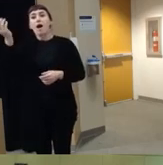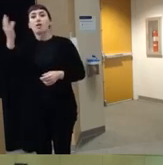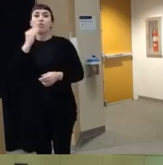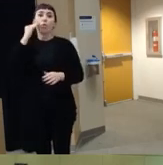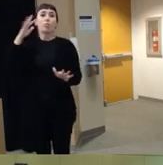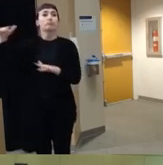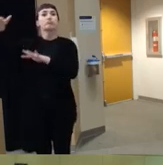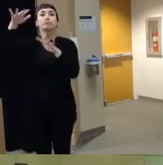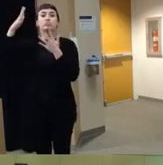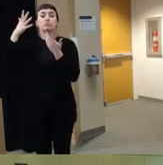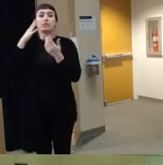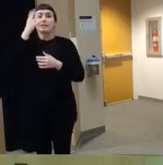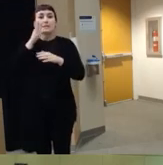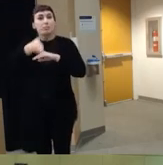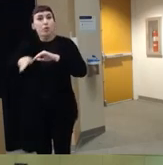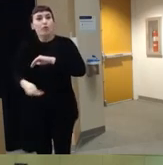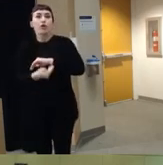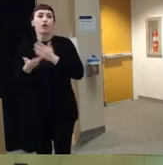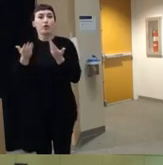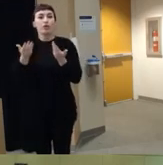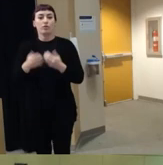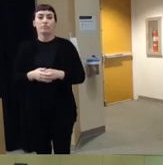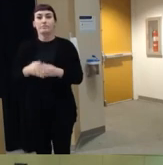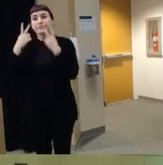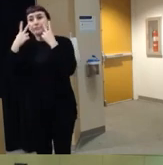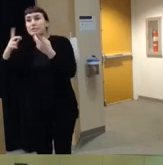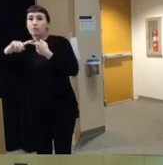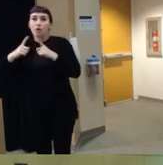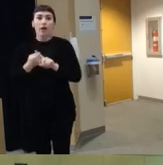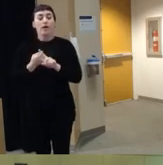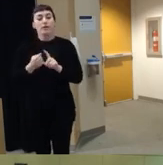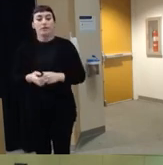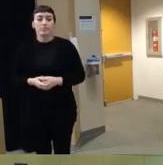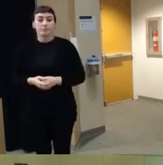know they might be at sleepovers or um you know visting with a friend um outside of their own